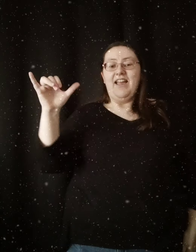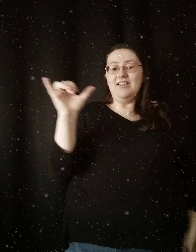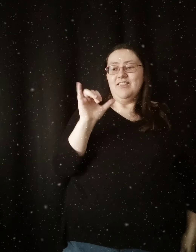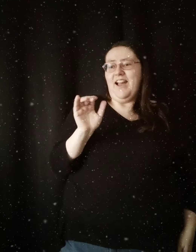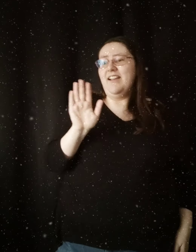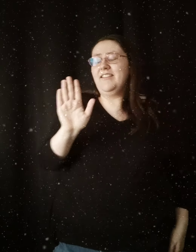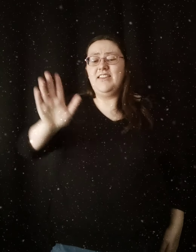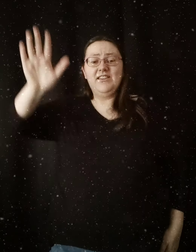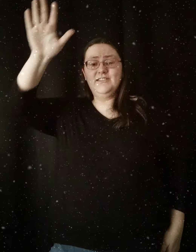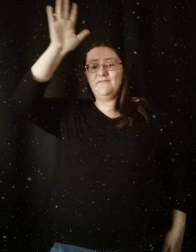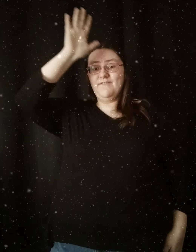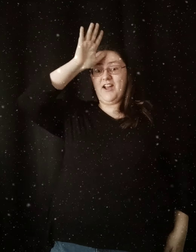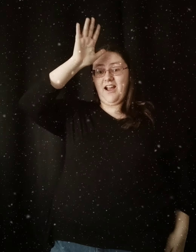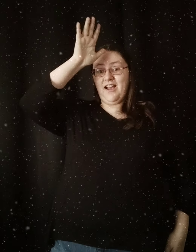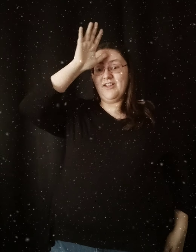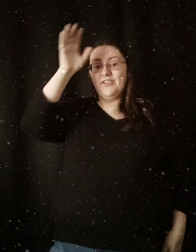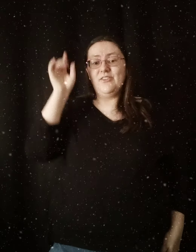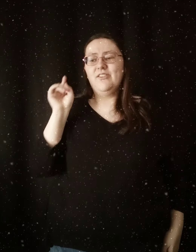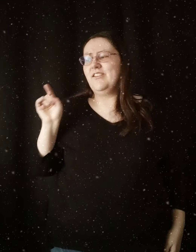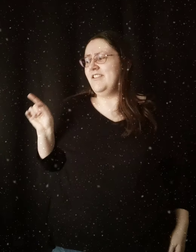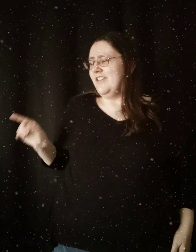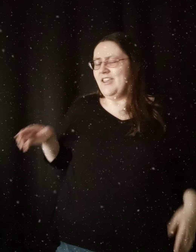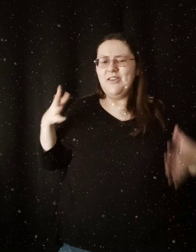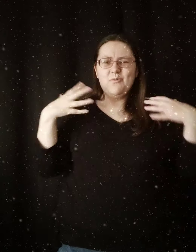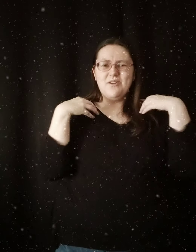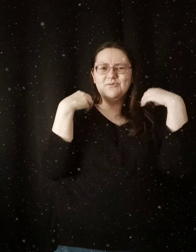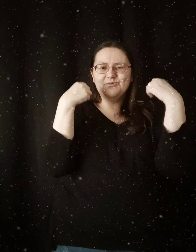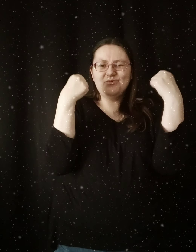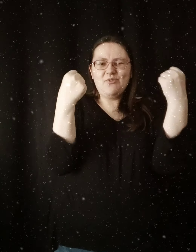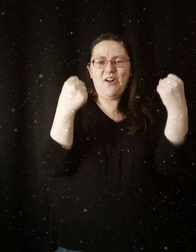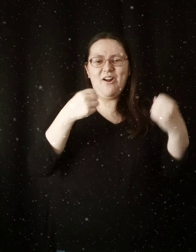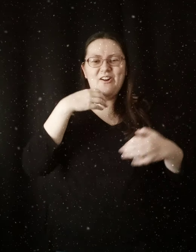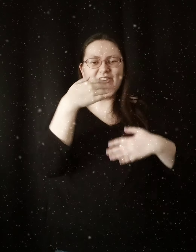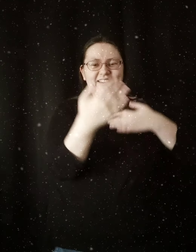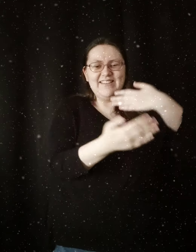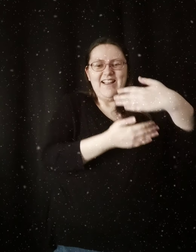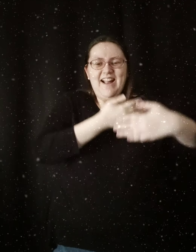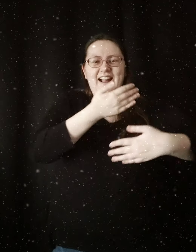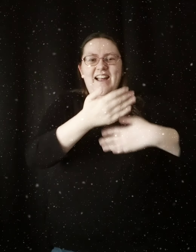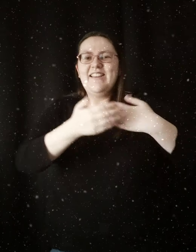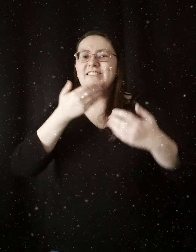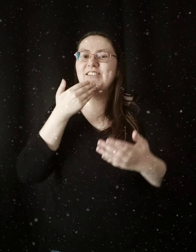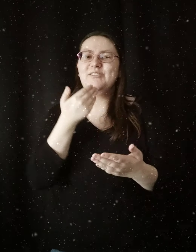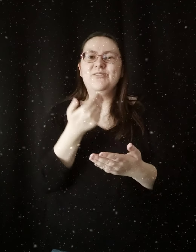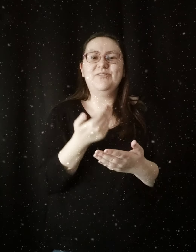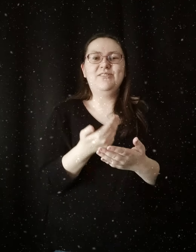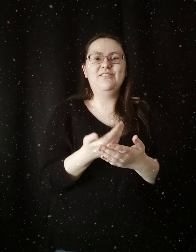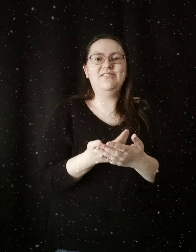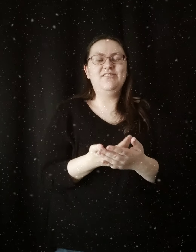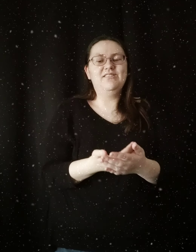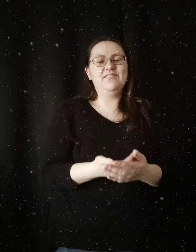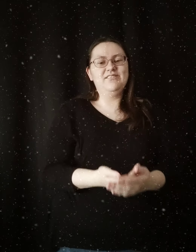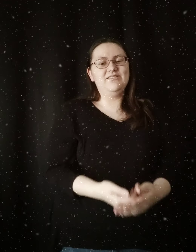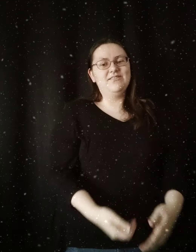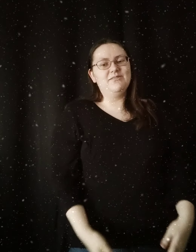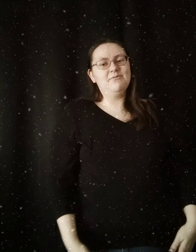And like his father He was strong and kind and good